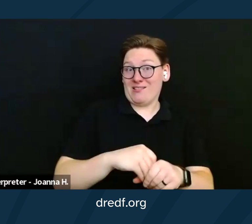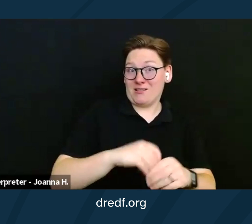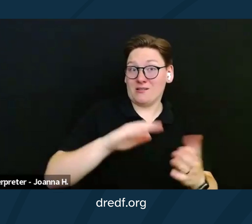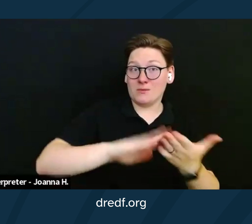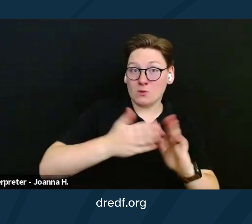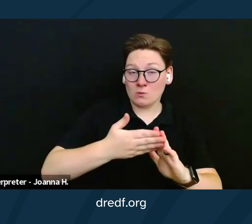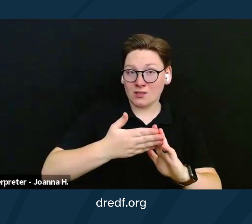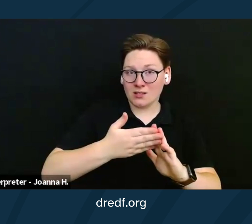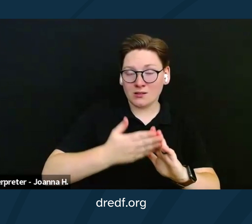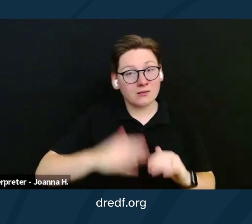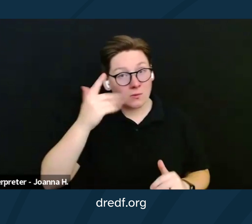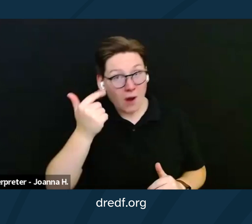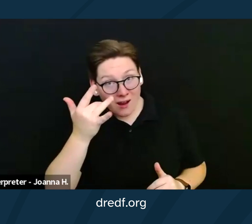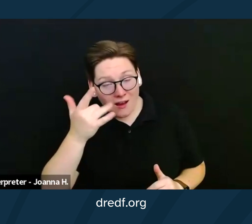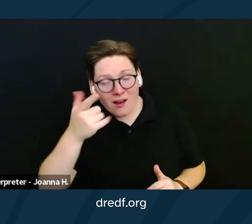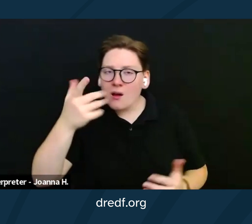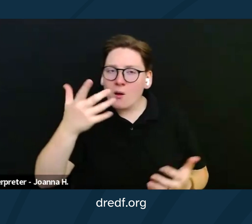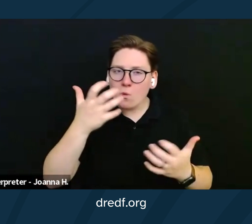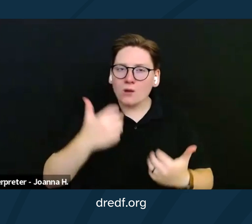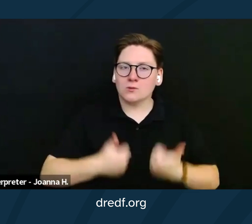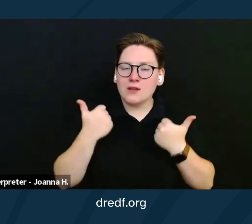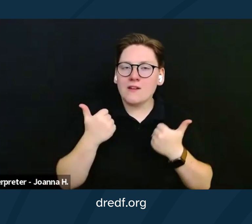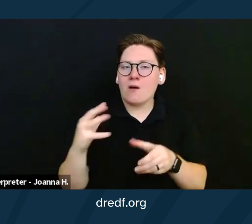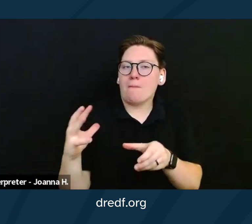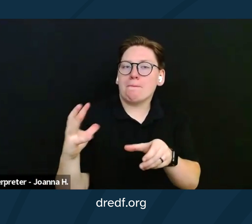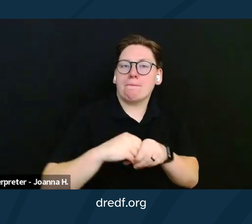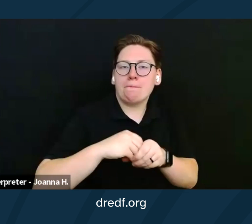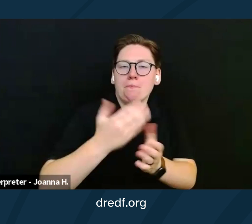is because you wish to live as part of your community.